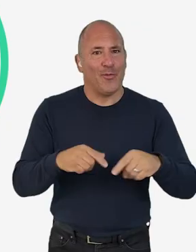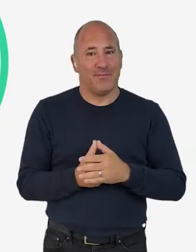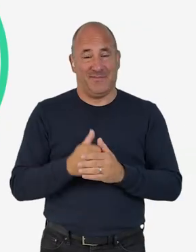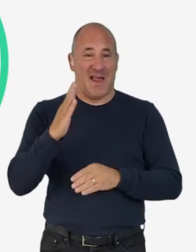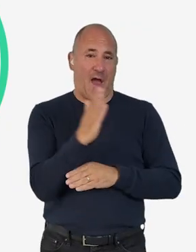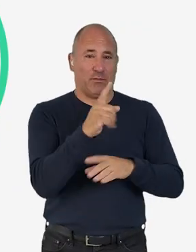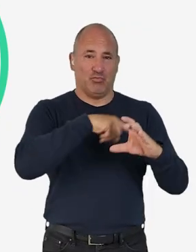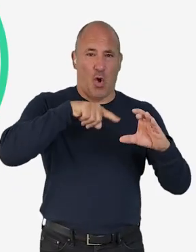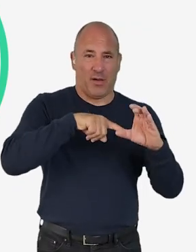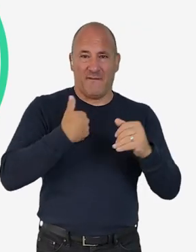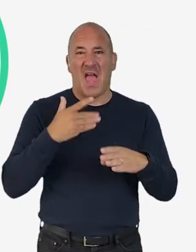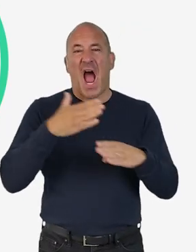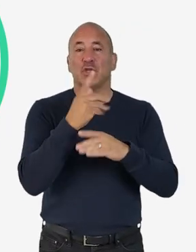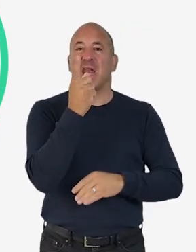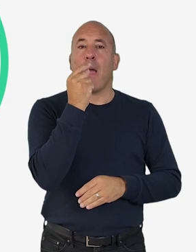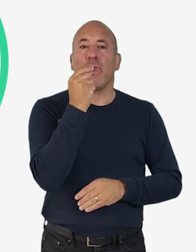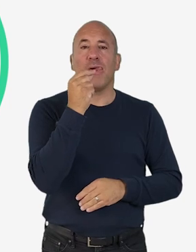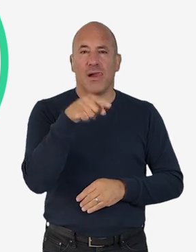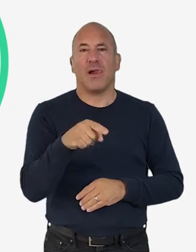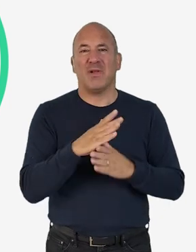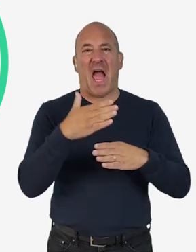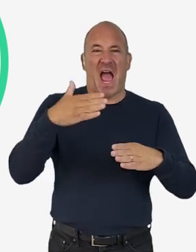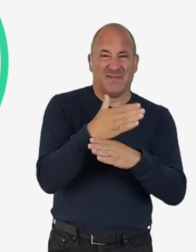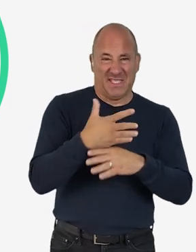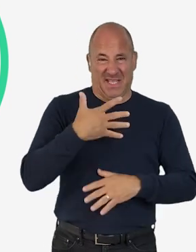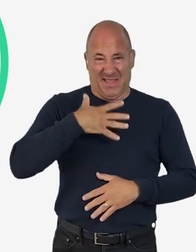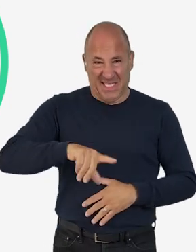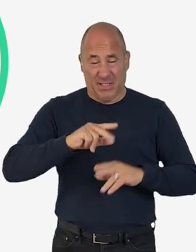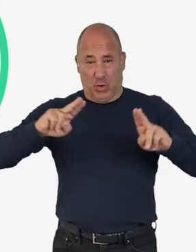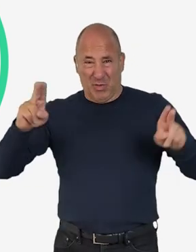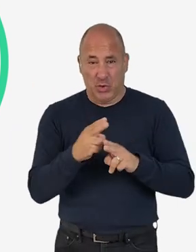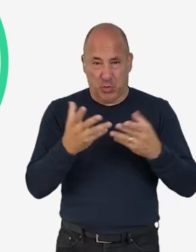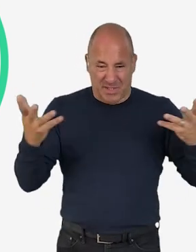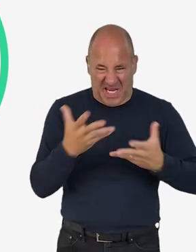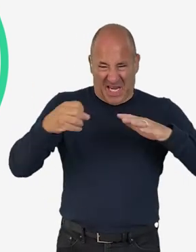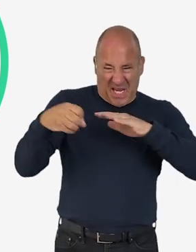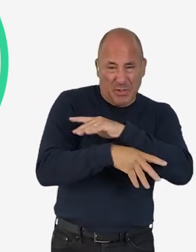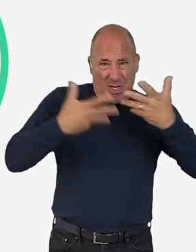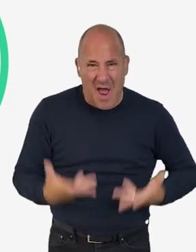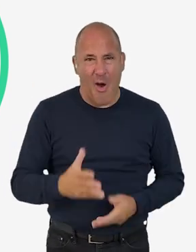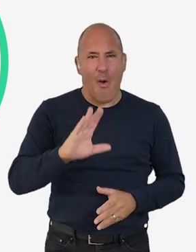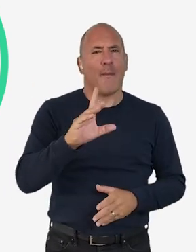In the left circle, we have action enablers. Action enablers are activities that don't tangibly reduce emissions right now,